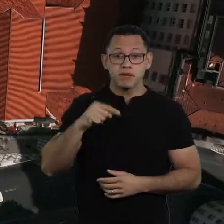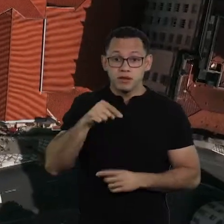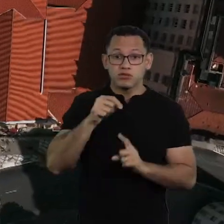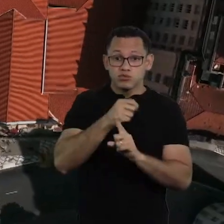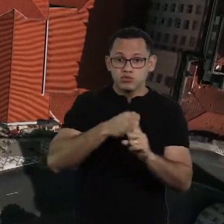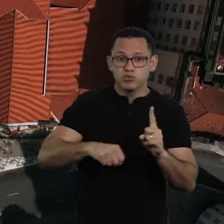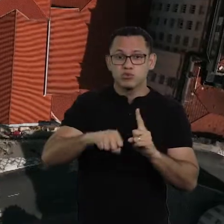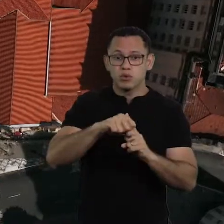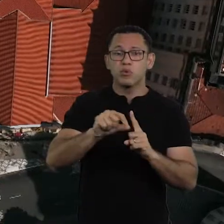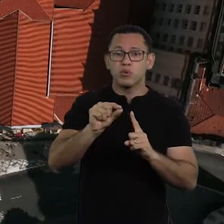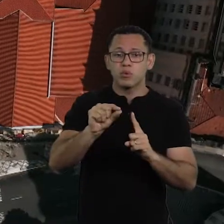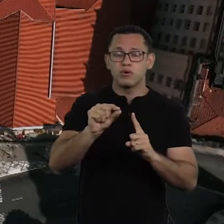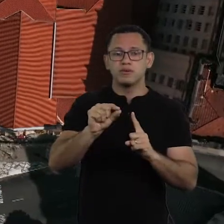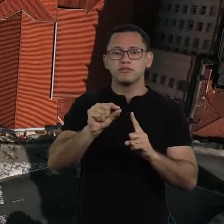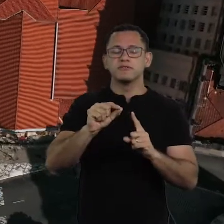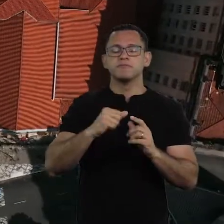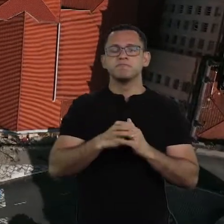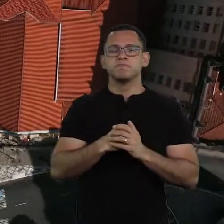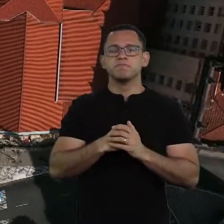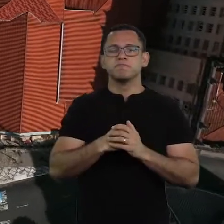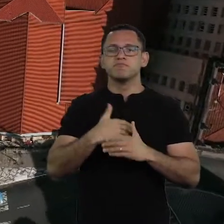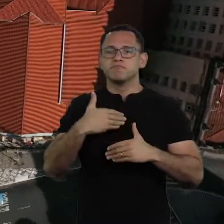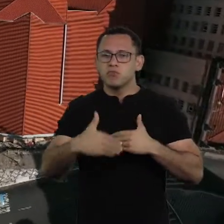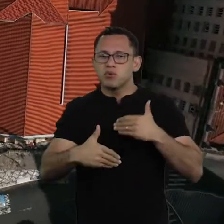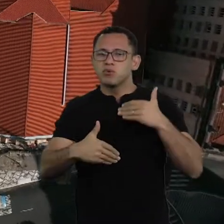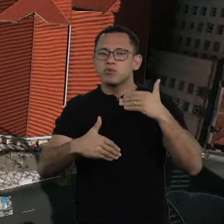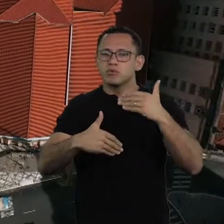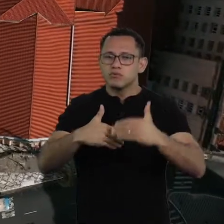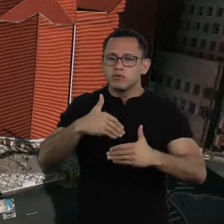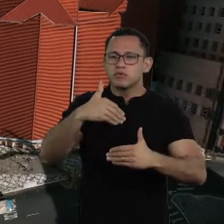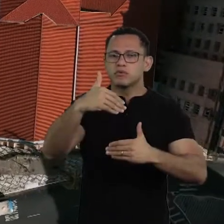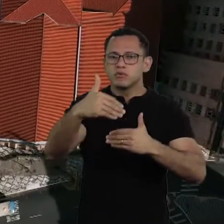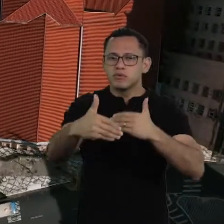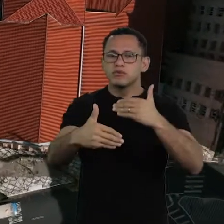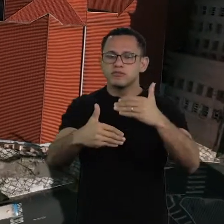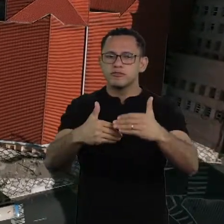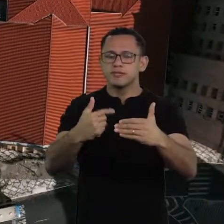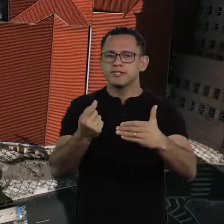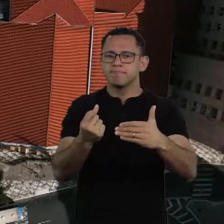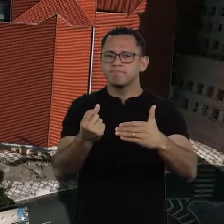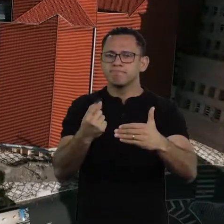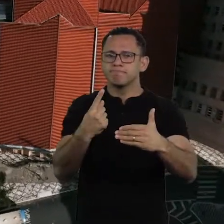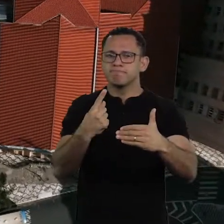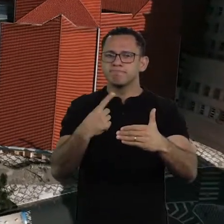this society in which procedures adopted so far threaten us,